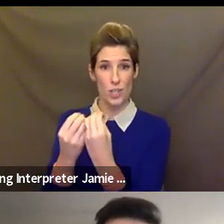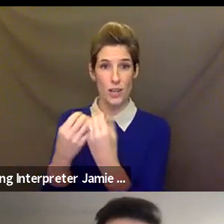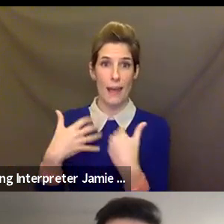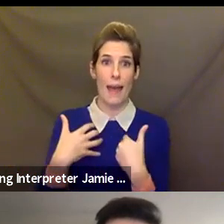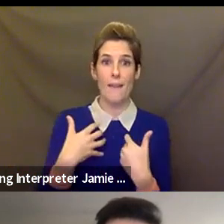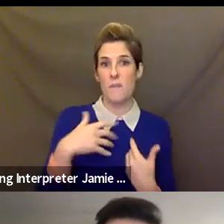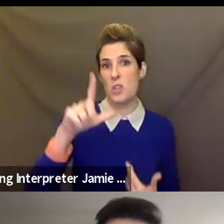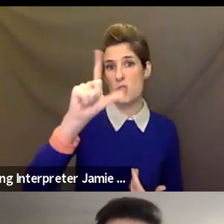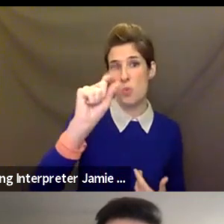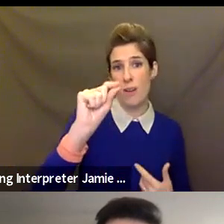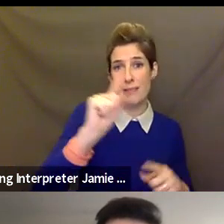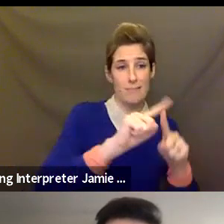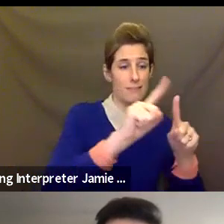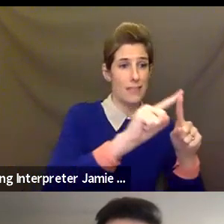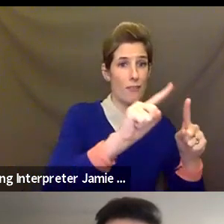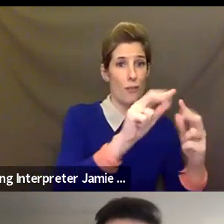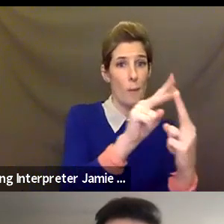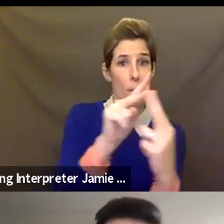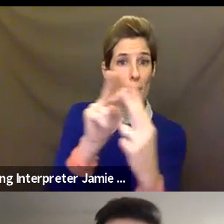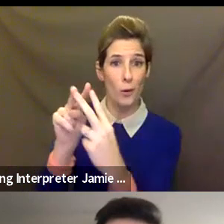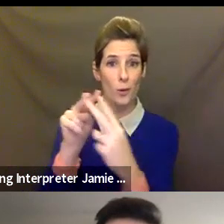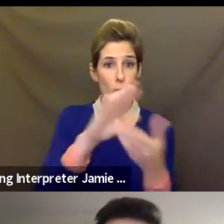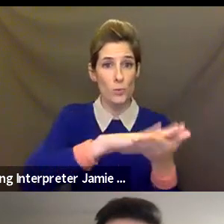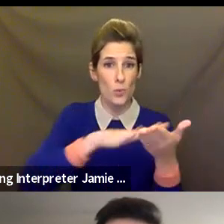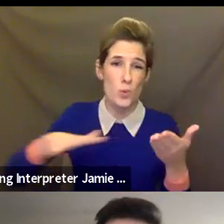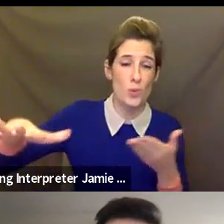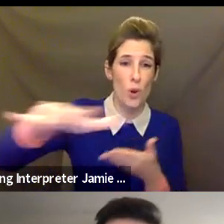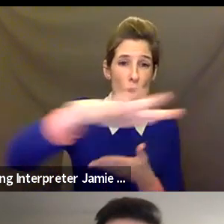this year, we're in 78 schools, which is actually a little bit